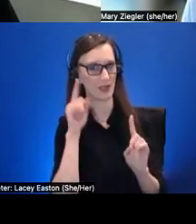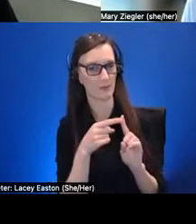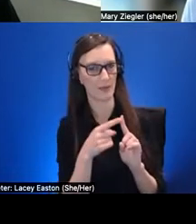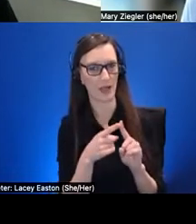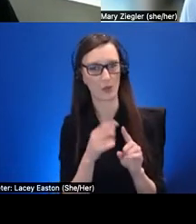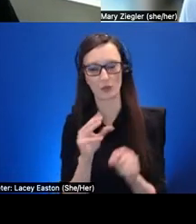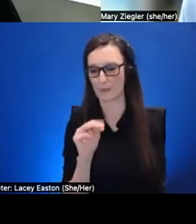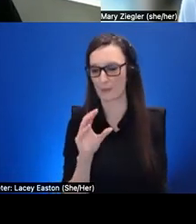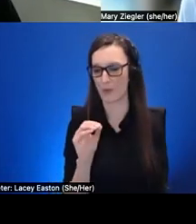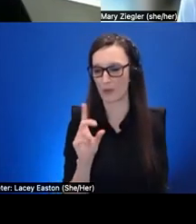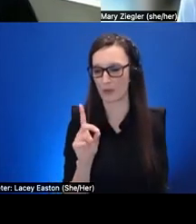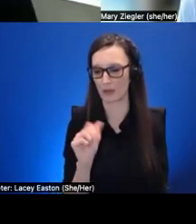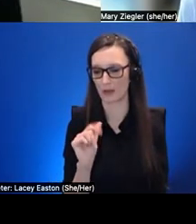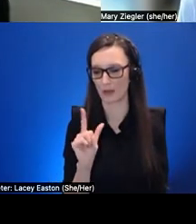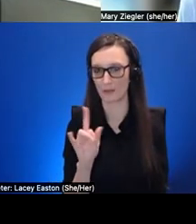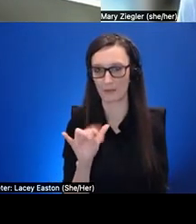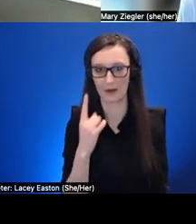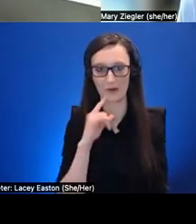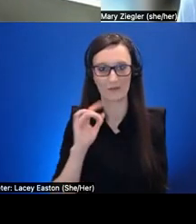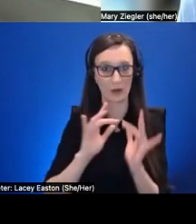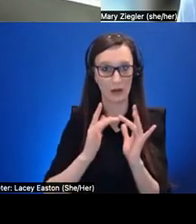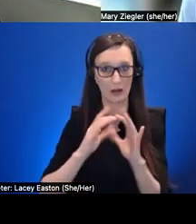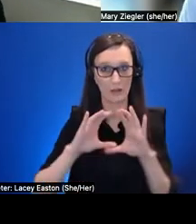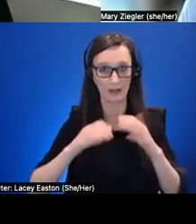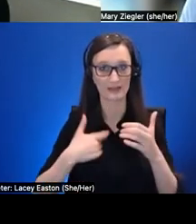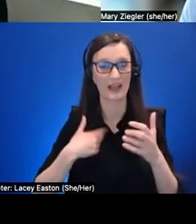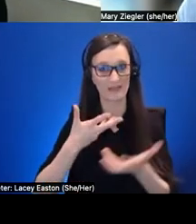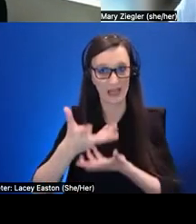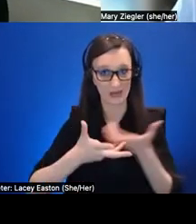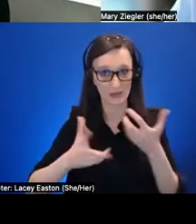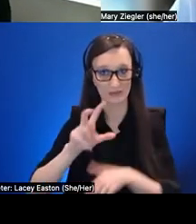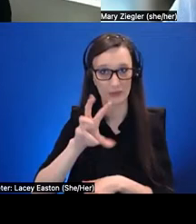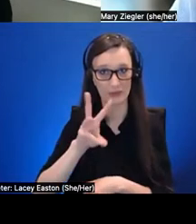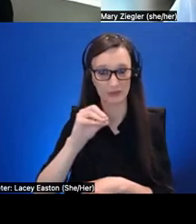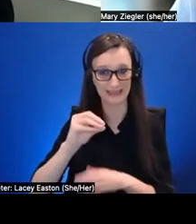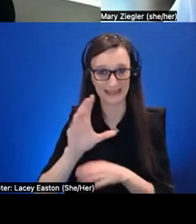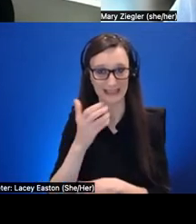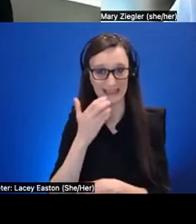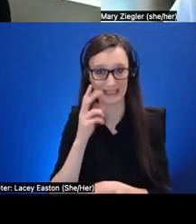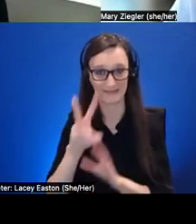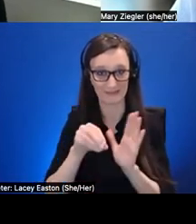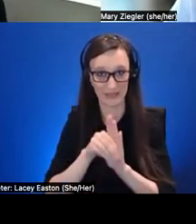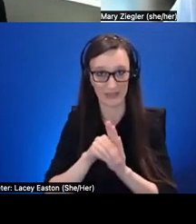it's it's interactive 360 video mobile ar is the next we think our prediction is the next